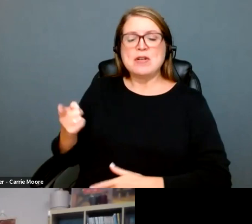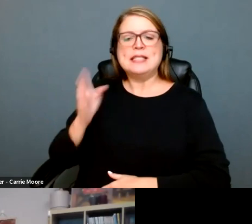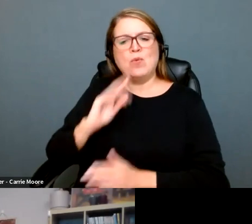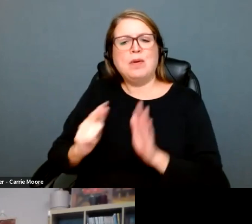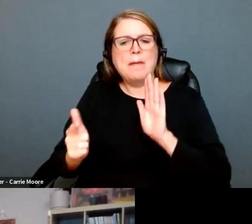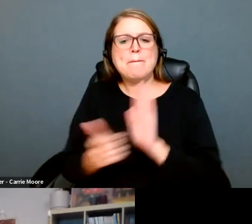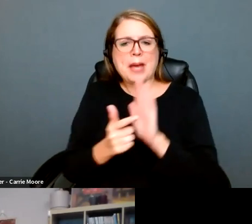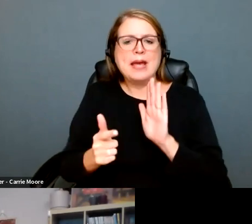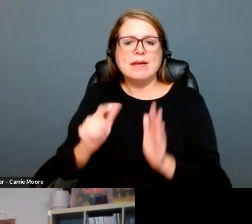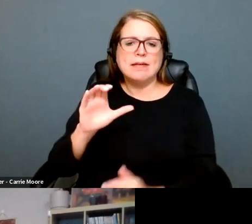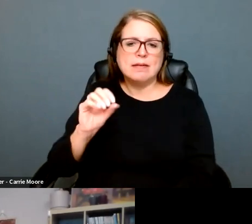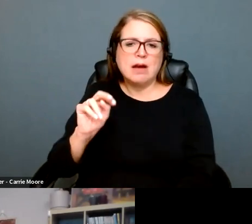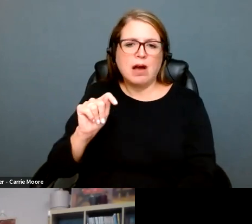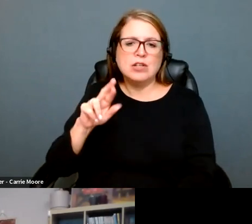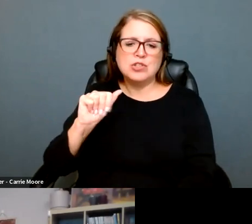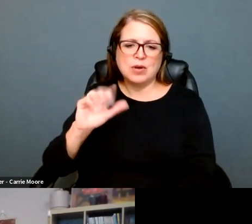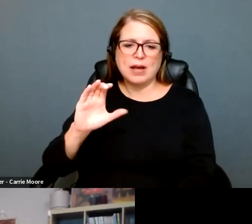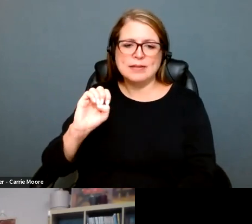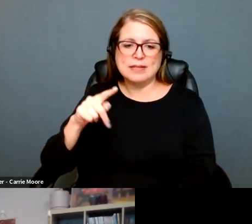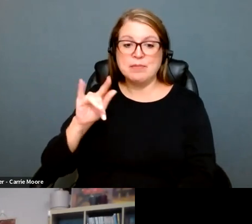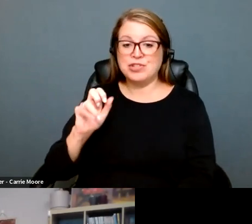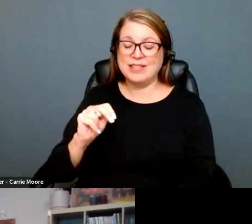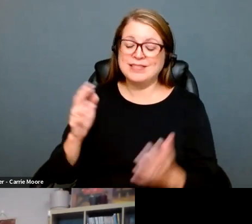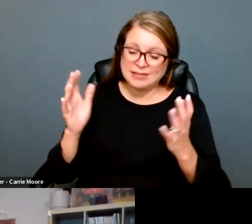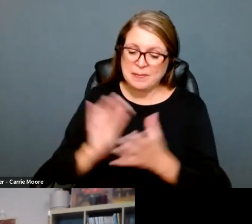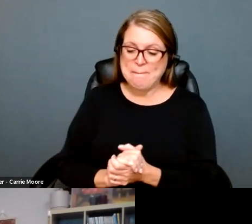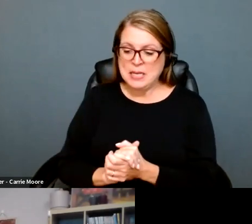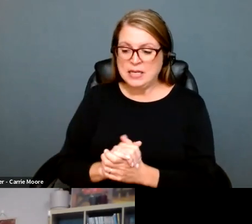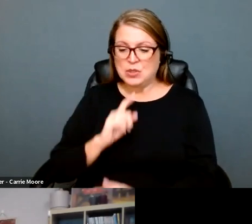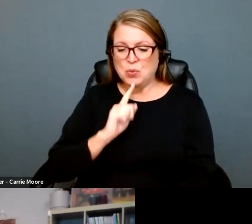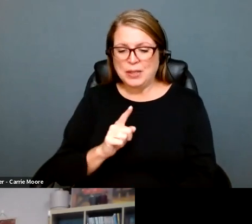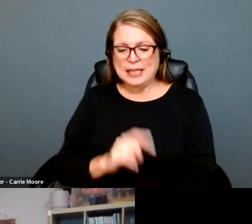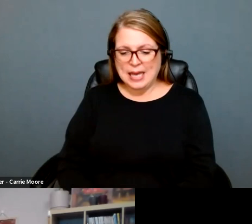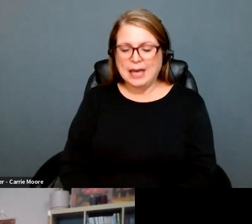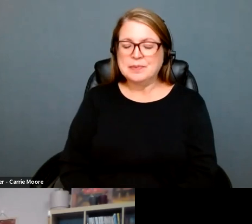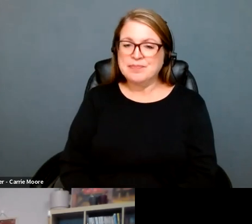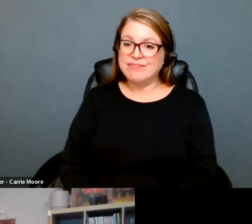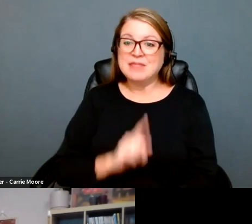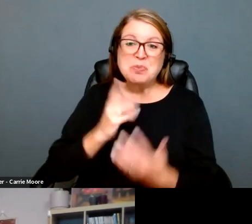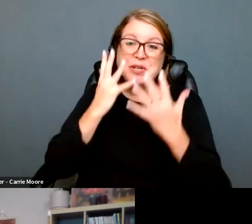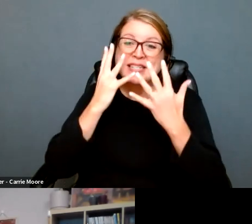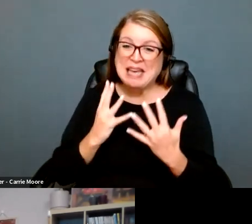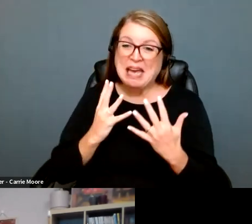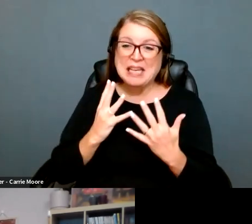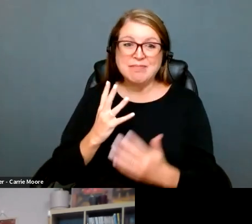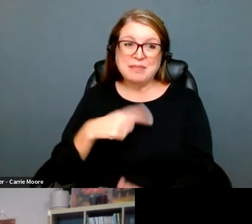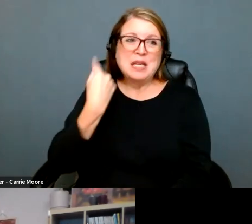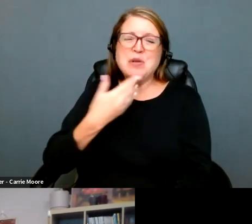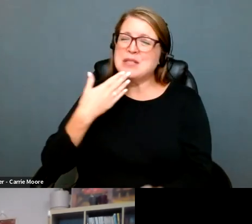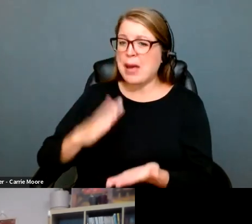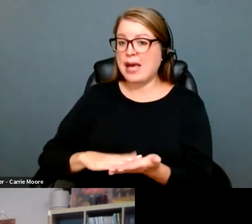bring an effort to ban access to contraception. So I'll stop there. That's the